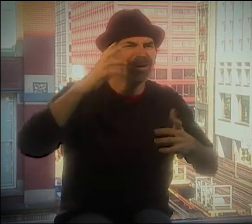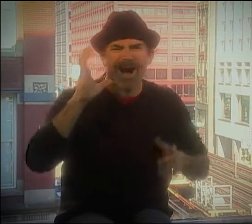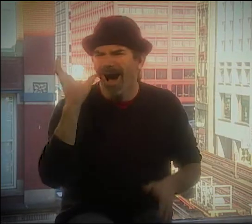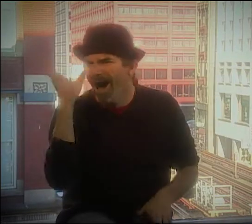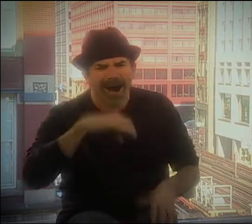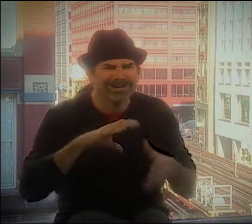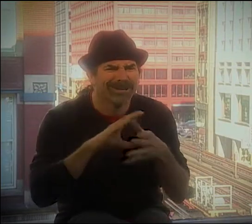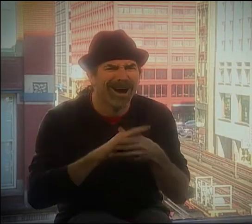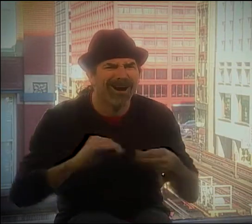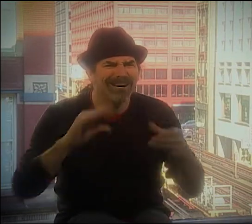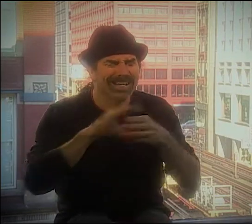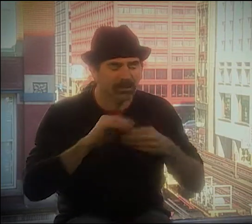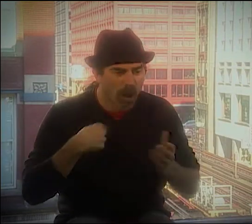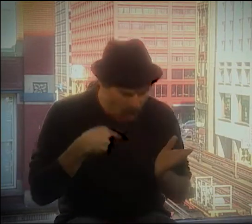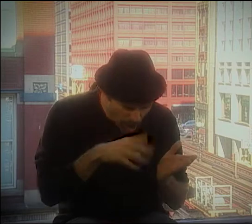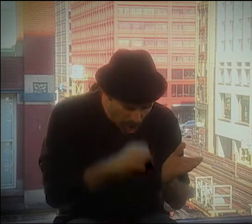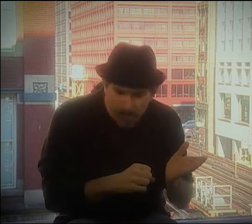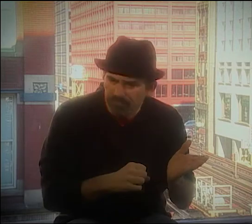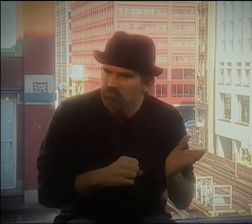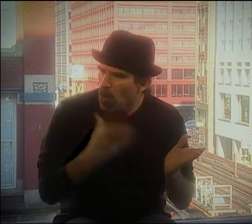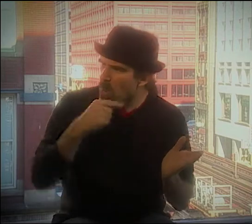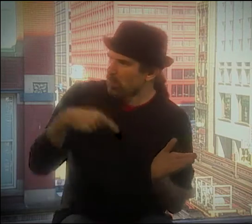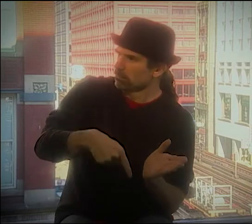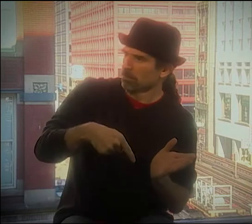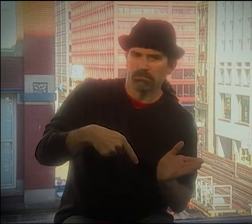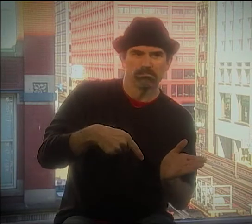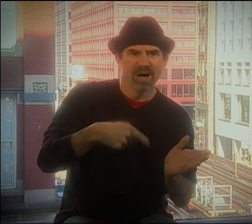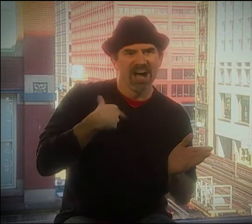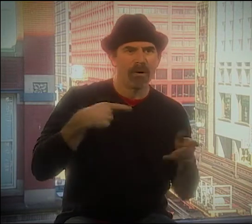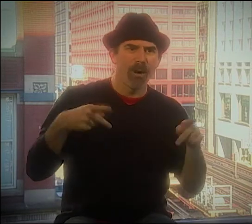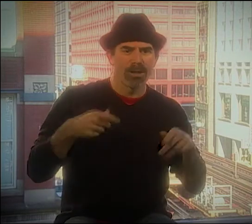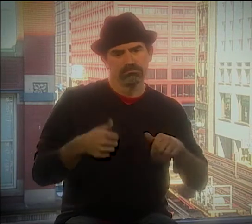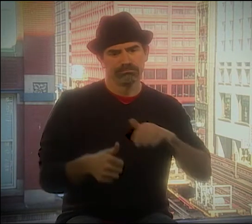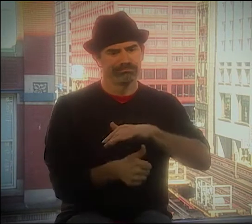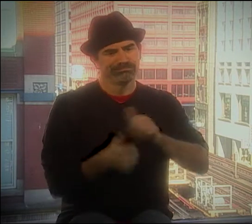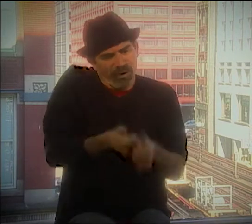UNDERWATER OR UNDERGROUND OR SOME--JUST THESE CRAZY STORIES.